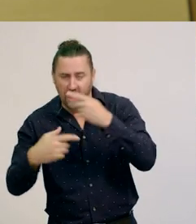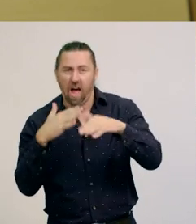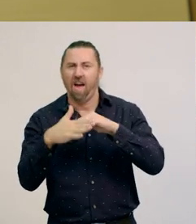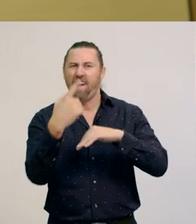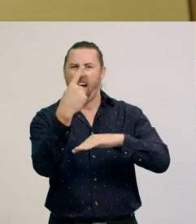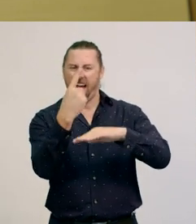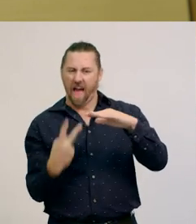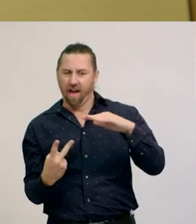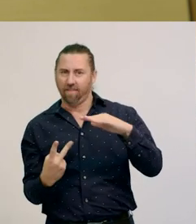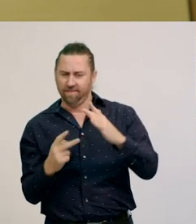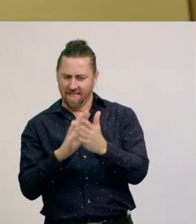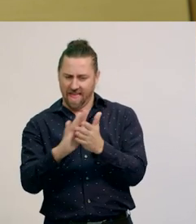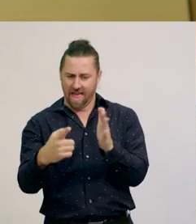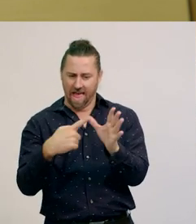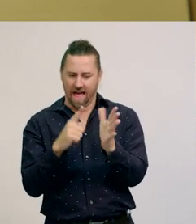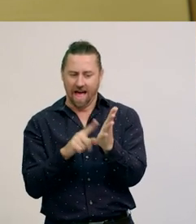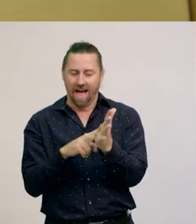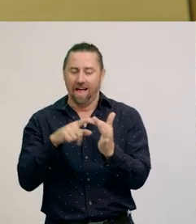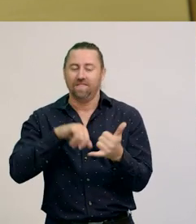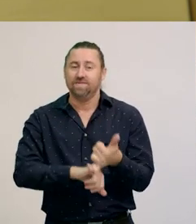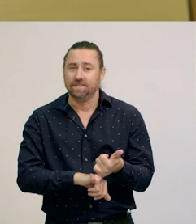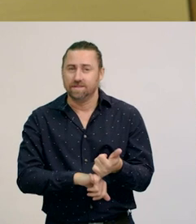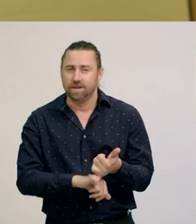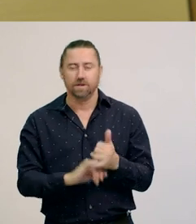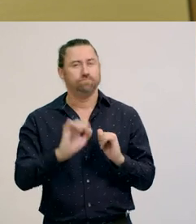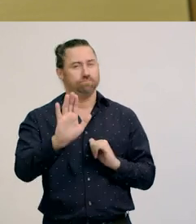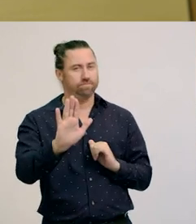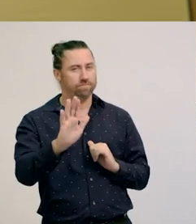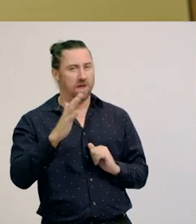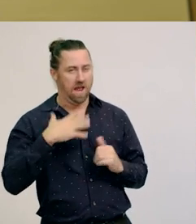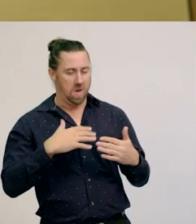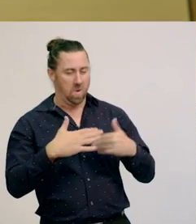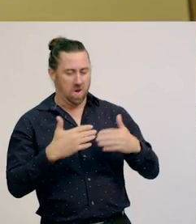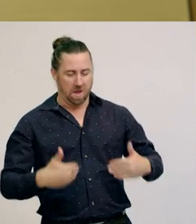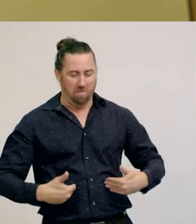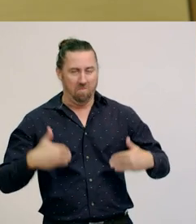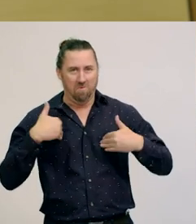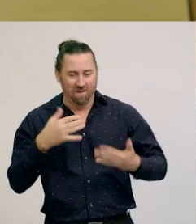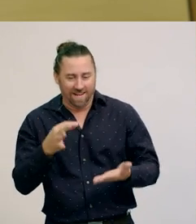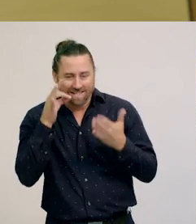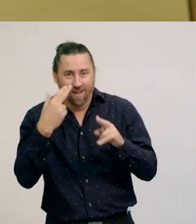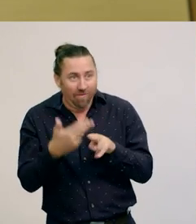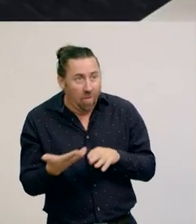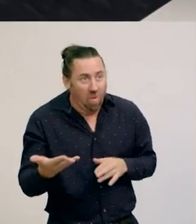Now, before we get started, I have to finish organising morning tea for everyone here.